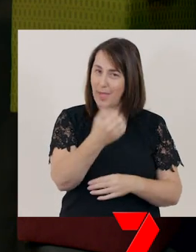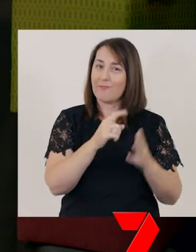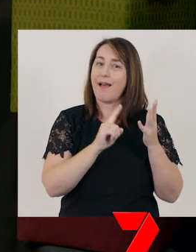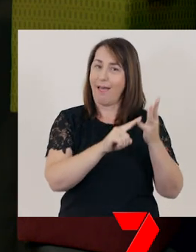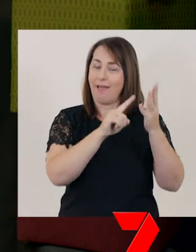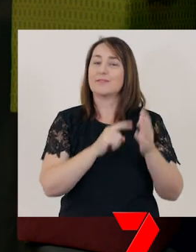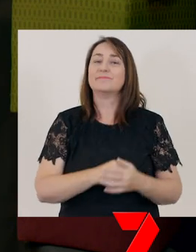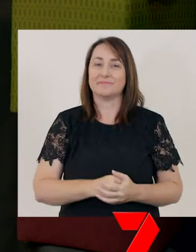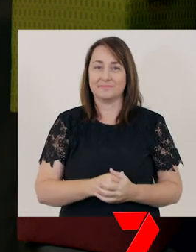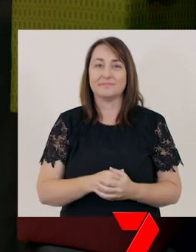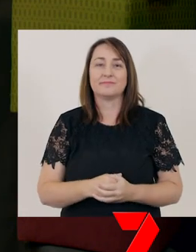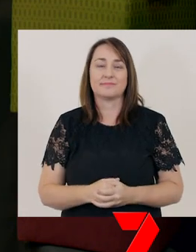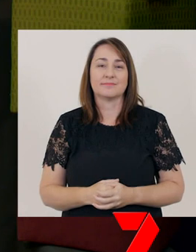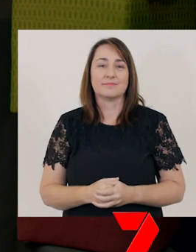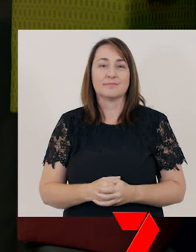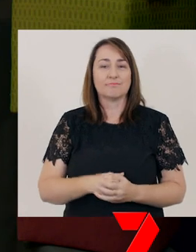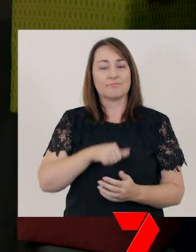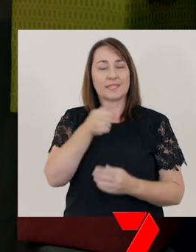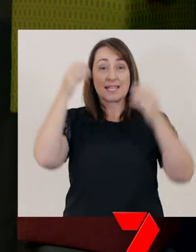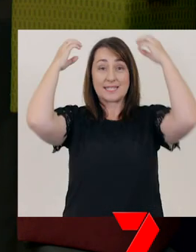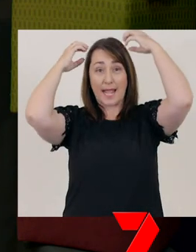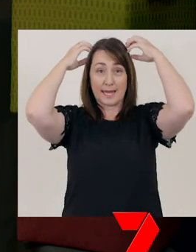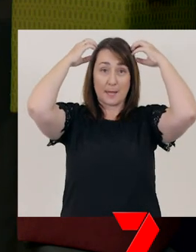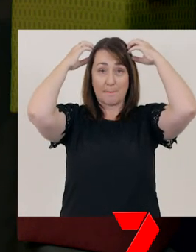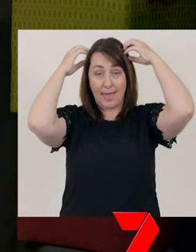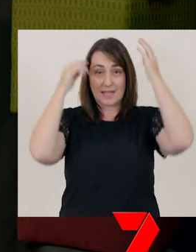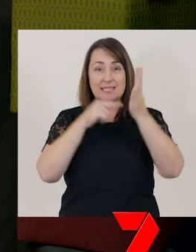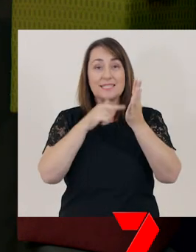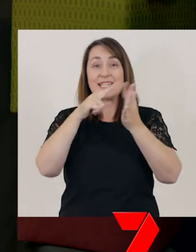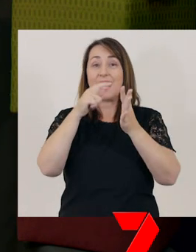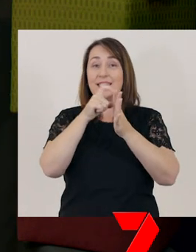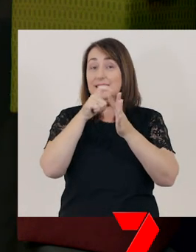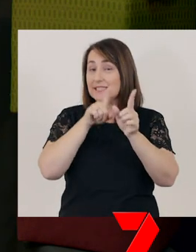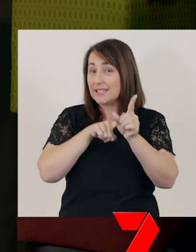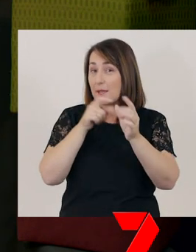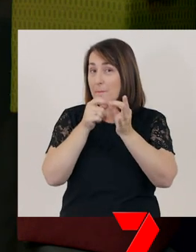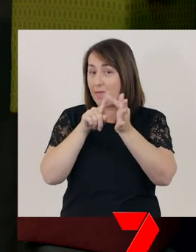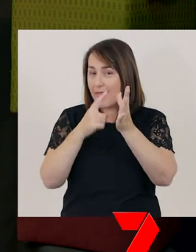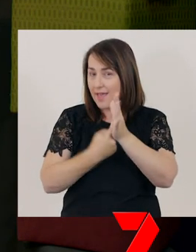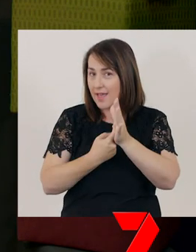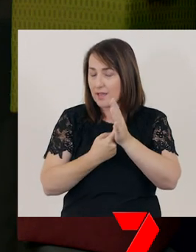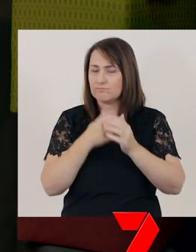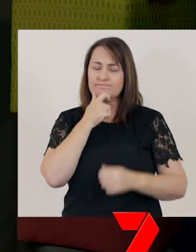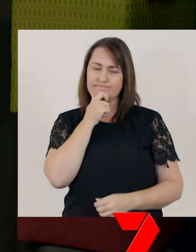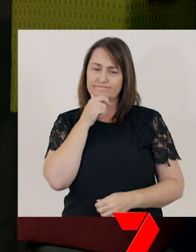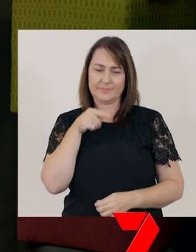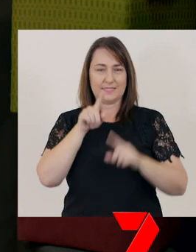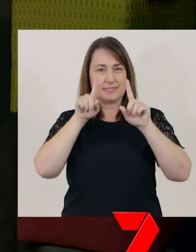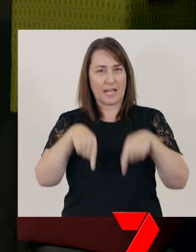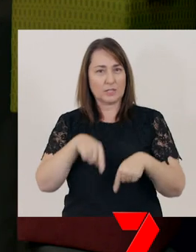Hm. Teddy bear. Hm – teddy bear starts with the ‘t’ sound.